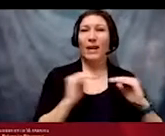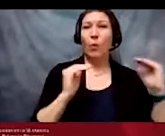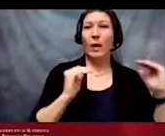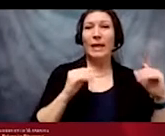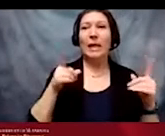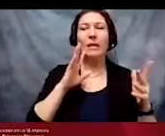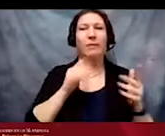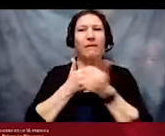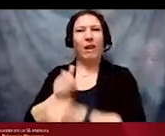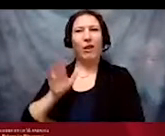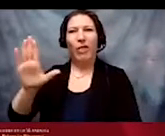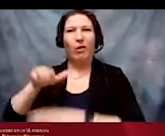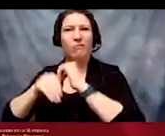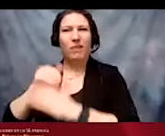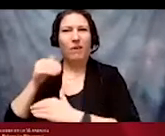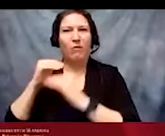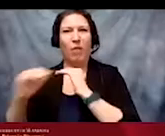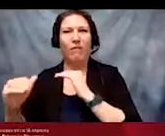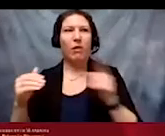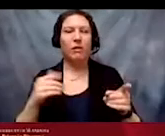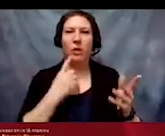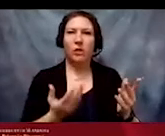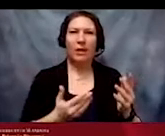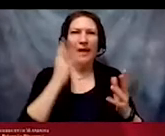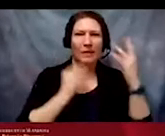most harmed and excluded from the system.